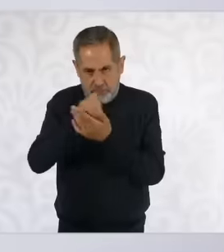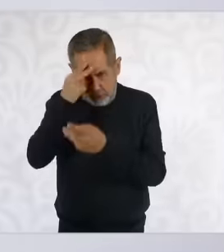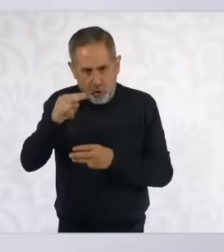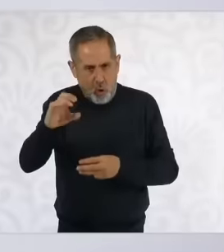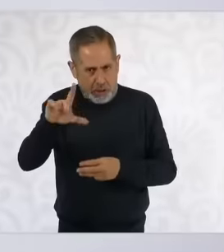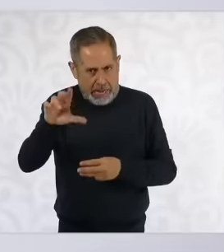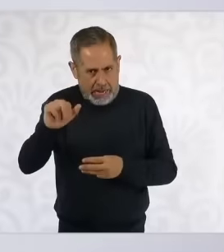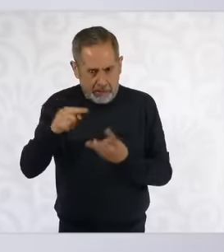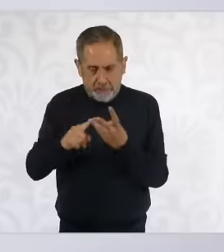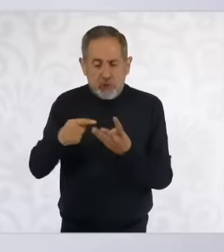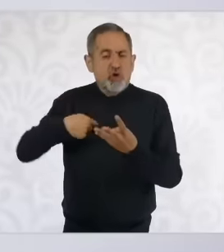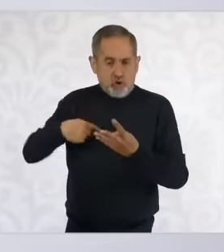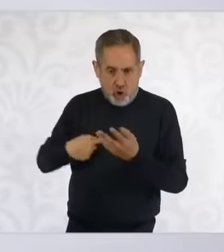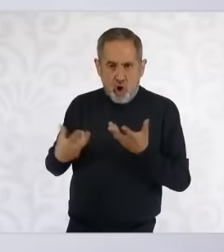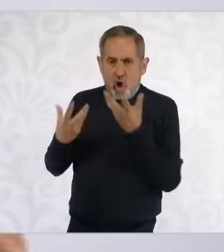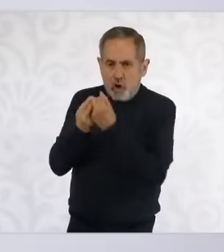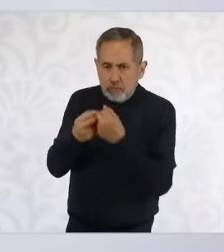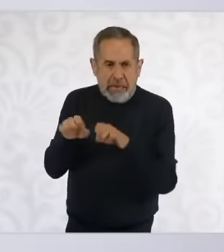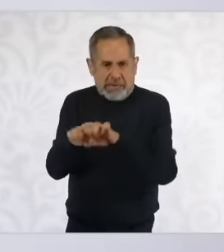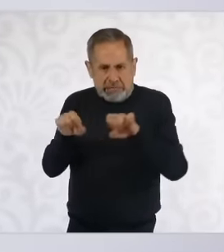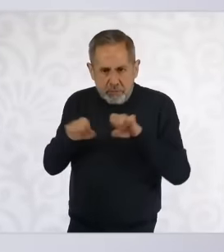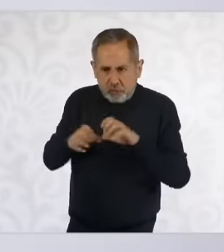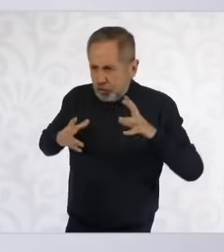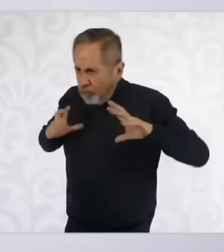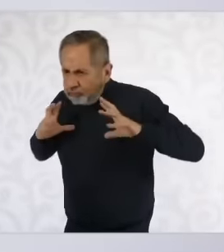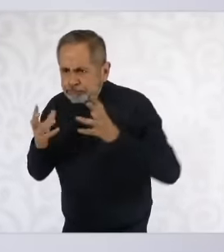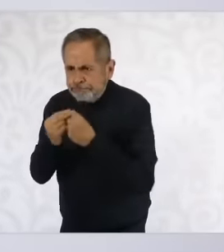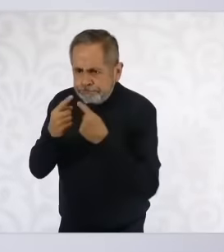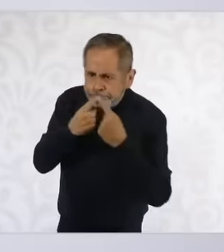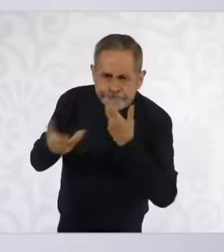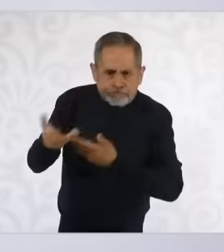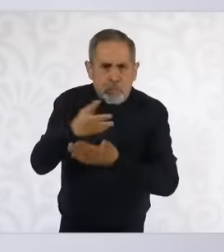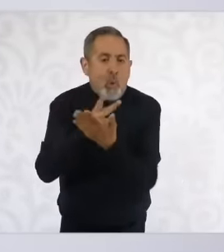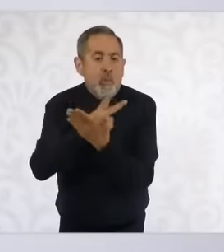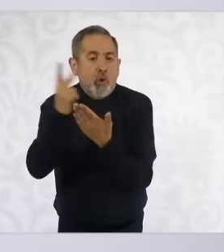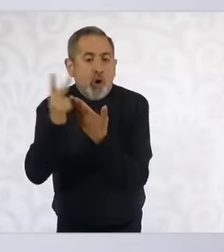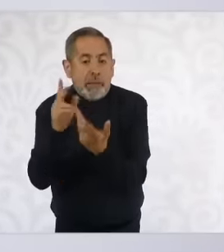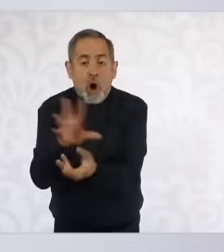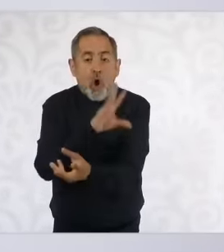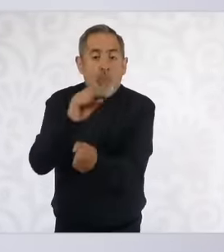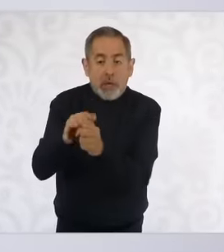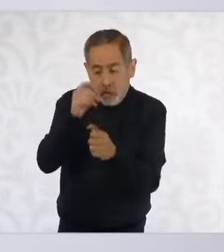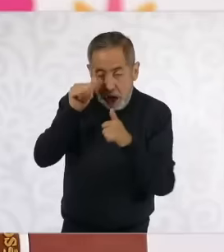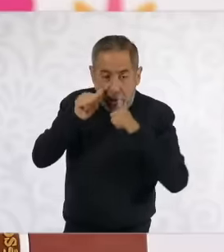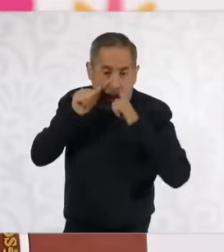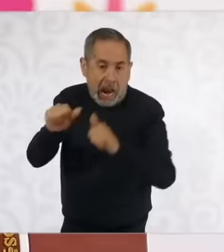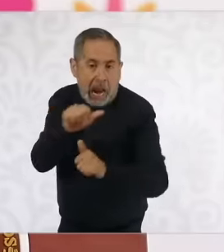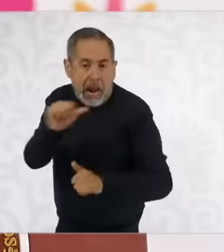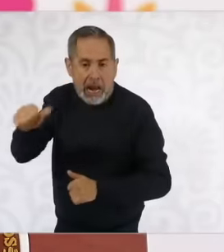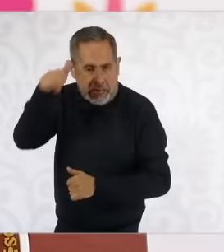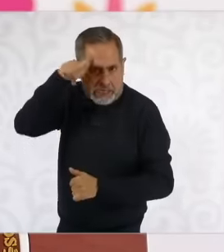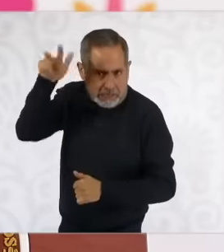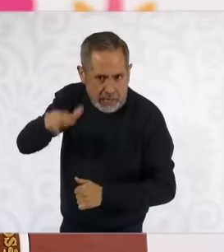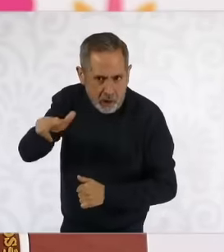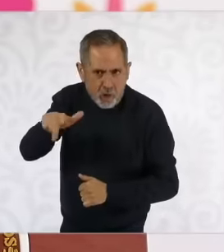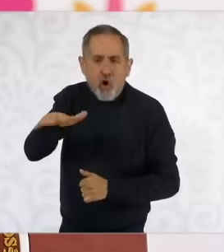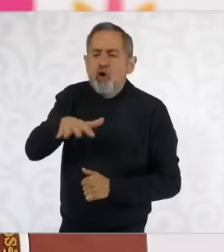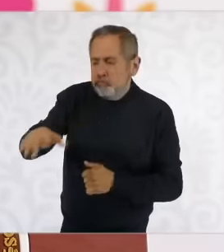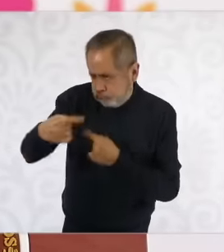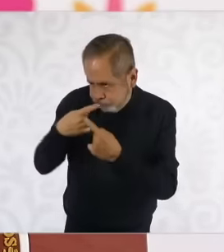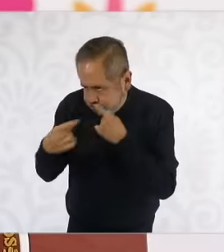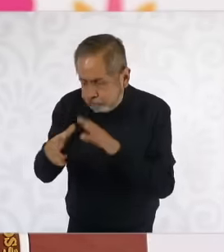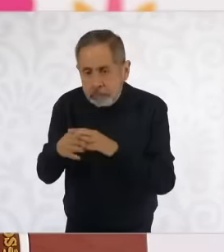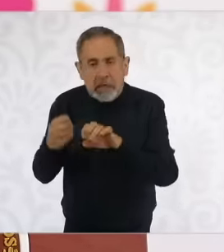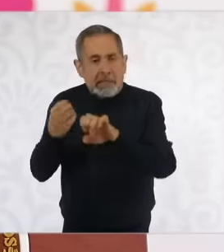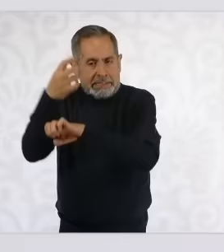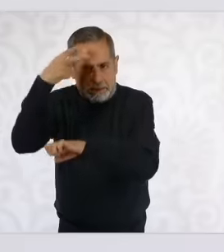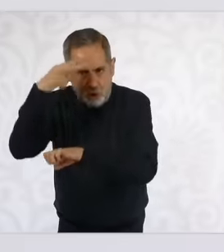teams and we are working on a comprehensive program for Hidalgo, uh for the State of Mexico and for